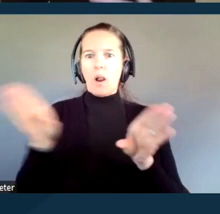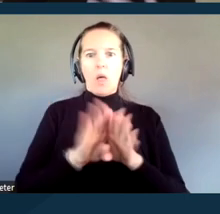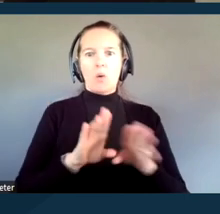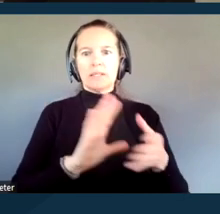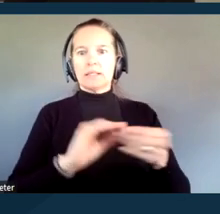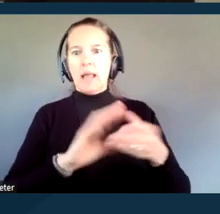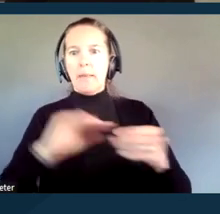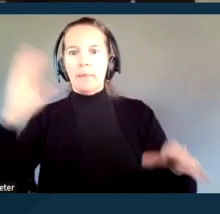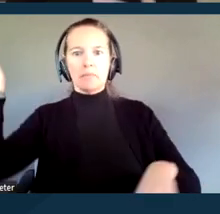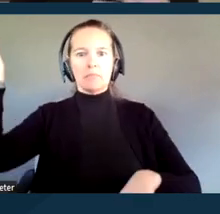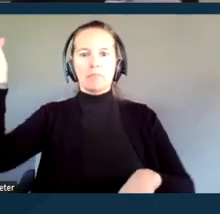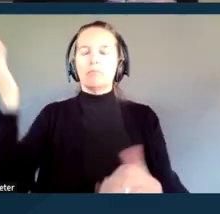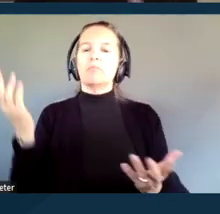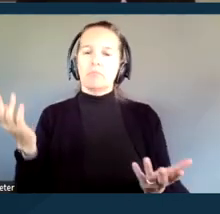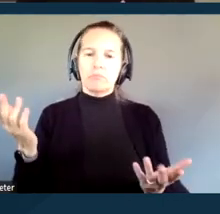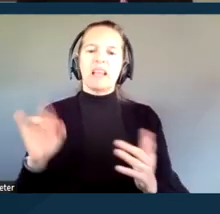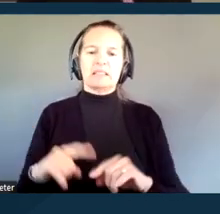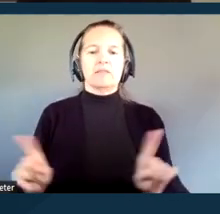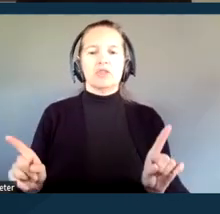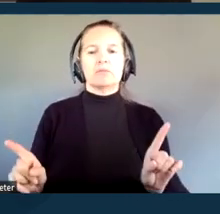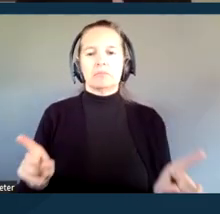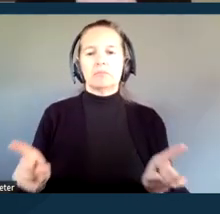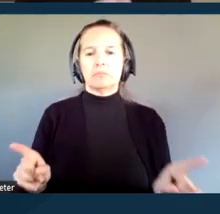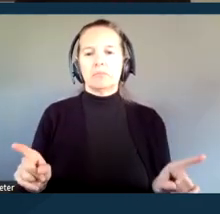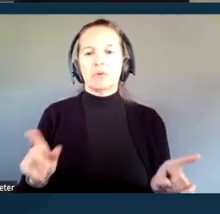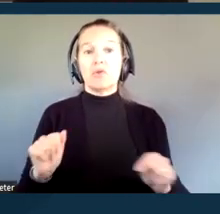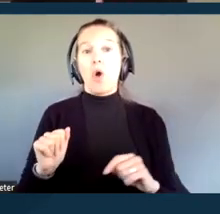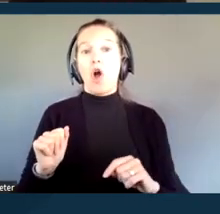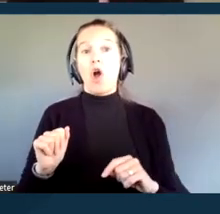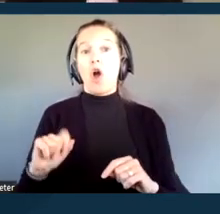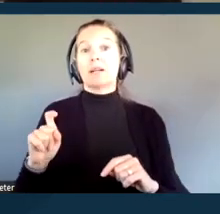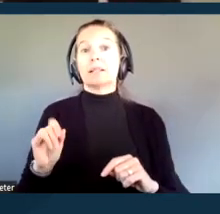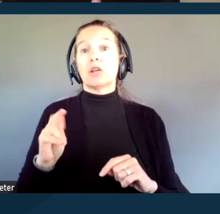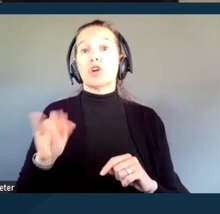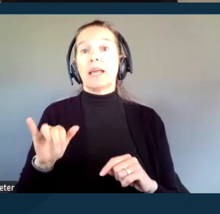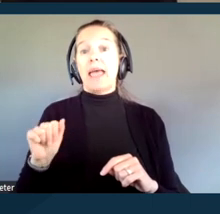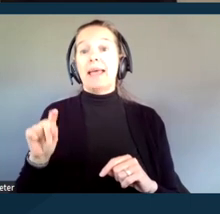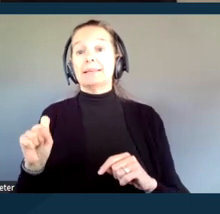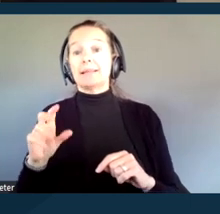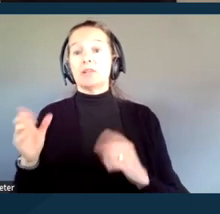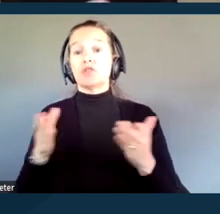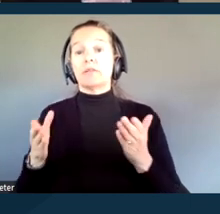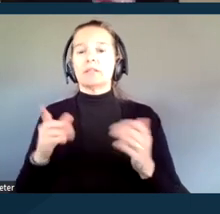To be effective, the auxiliary aids and services must be provided in accessible formats